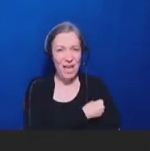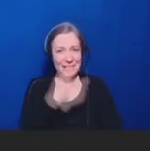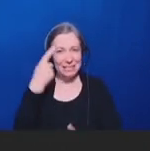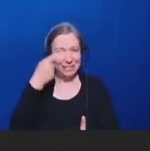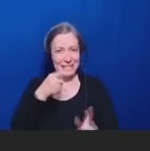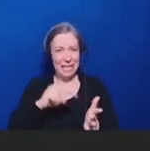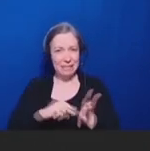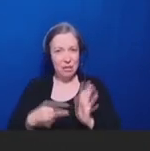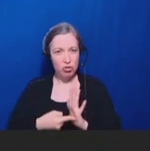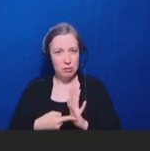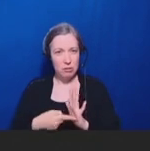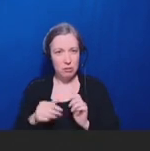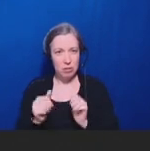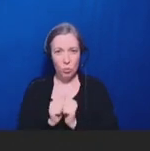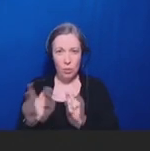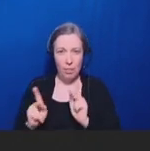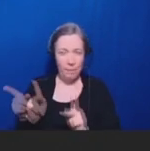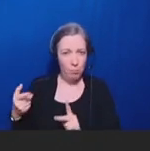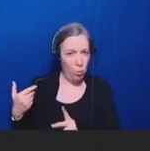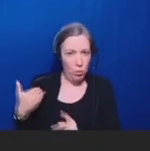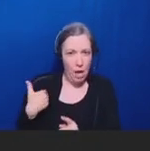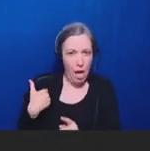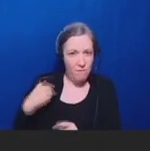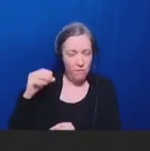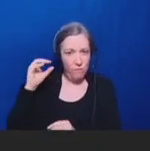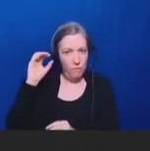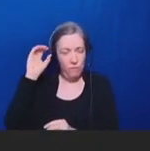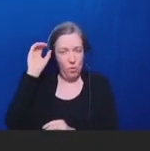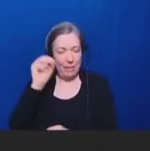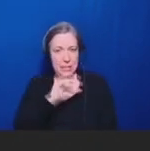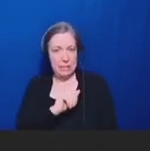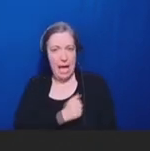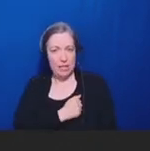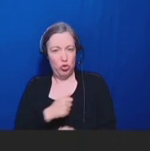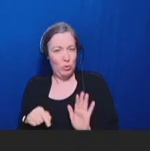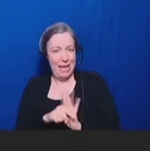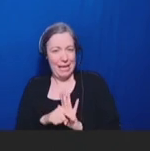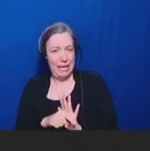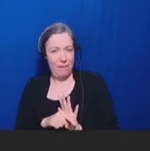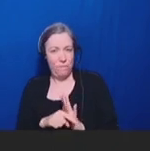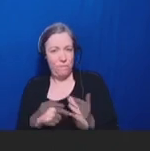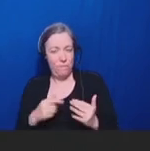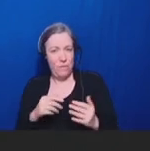pre-existing negative vaccine attitudes. And so, one reason why this "what else" technic